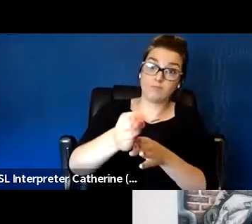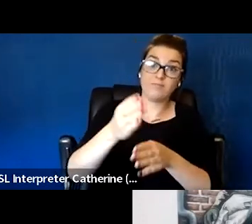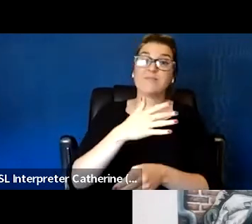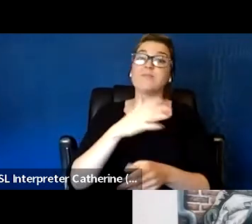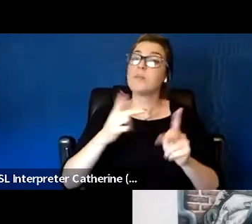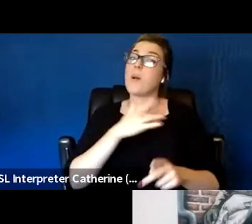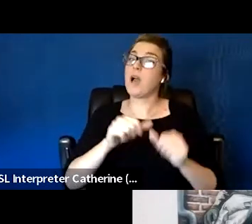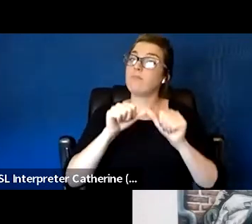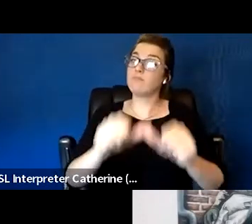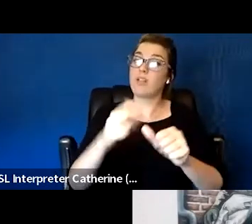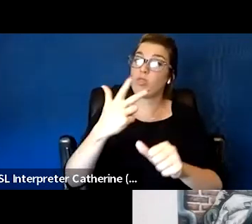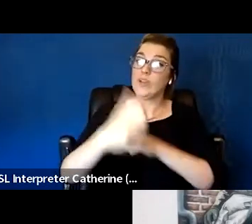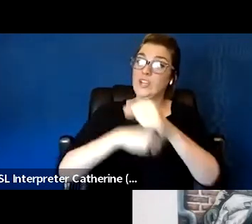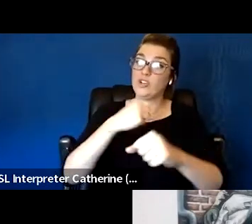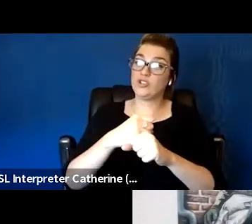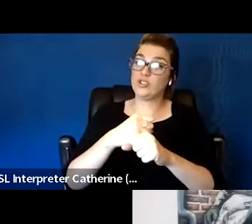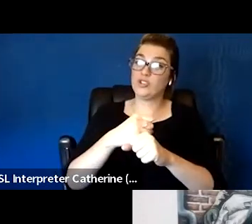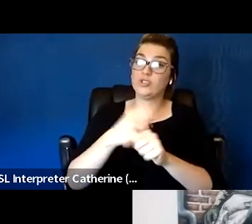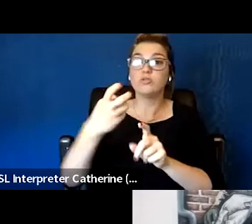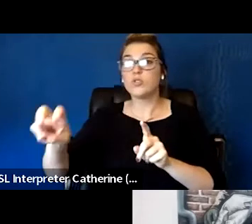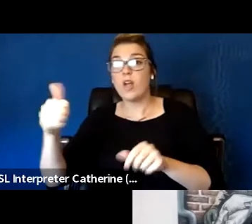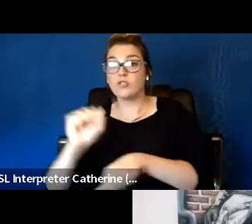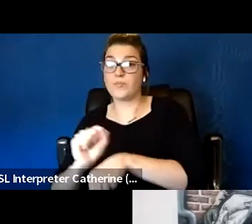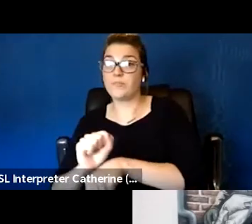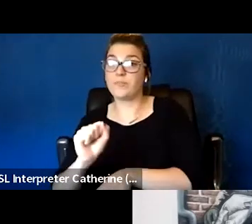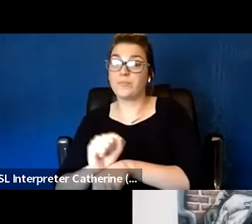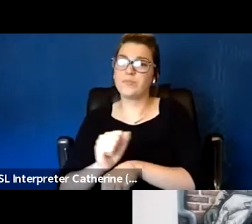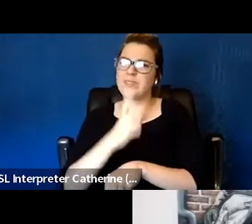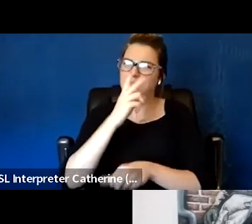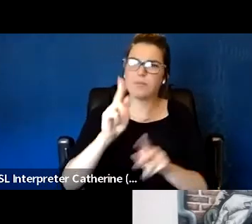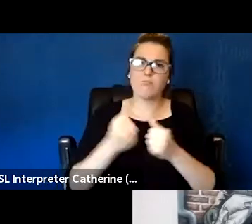And I think currently we've seen the Great Migration